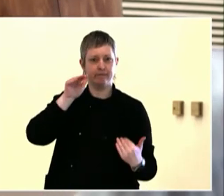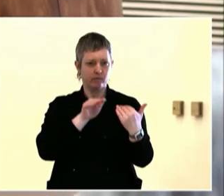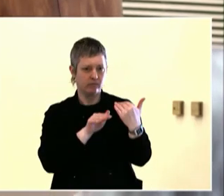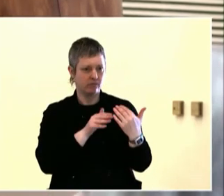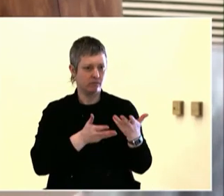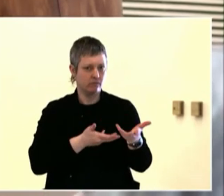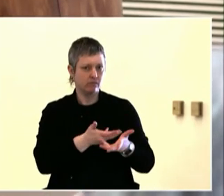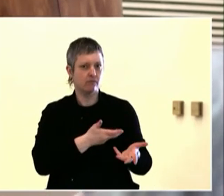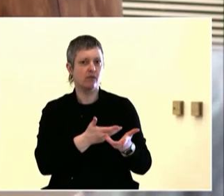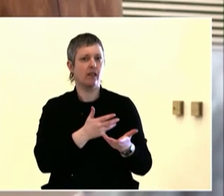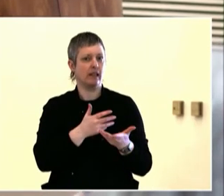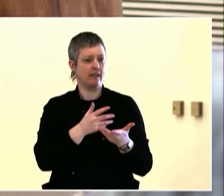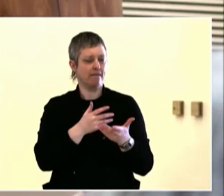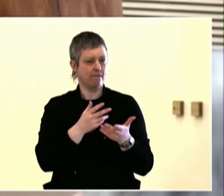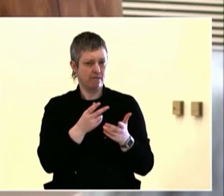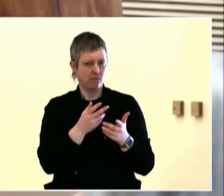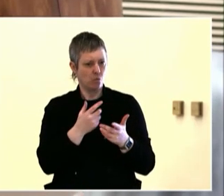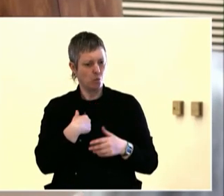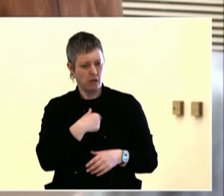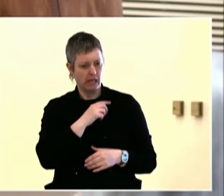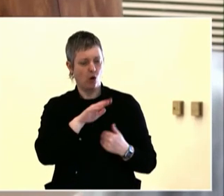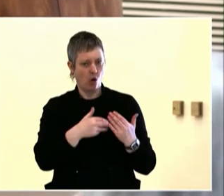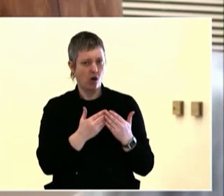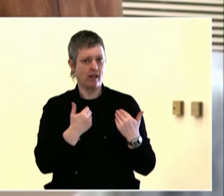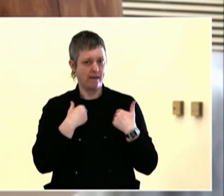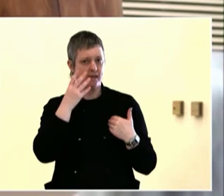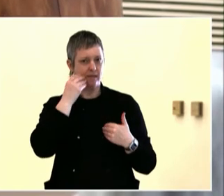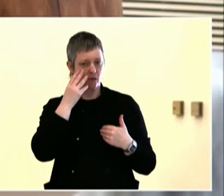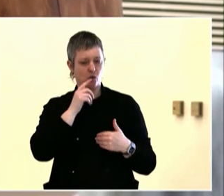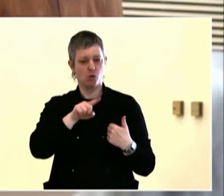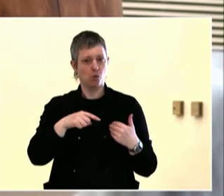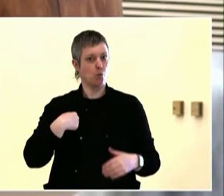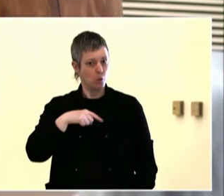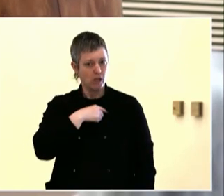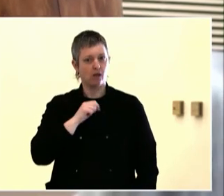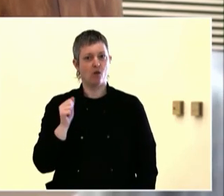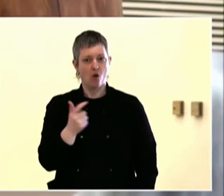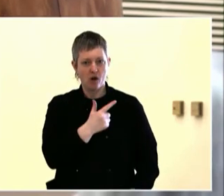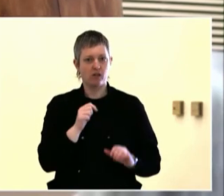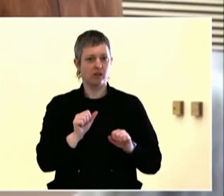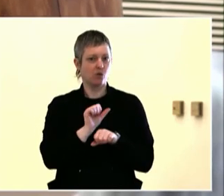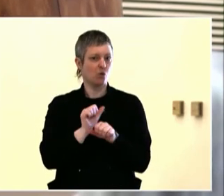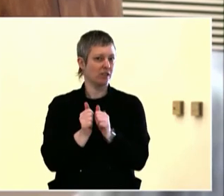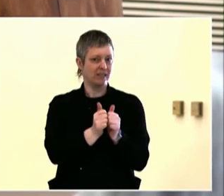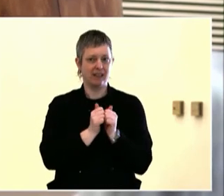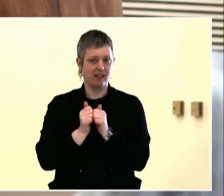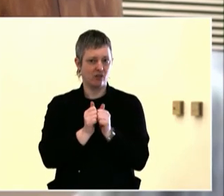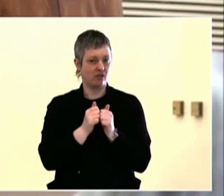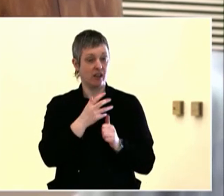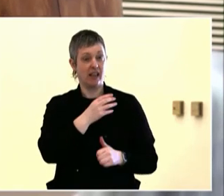Good morning, Kim Davidson, she-her-hers pronounce, I'm at